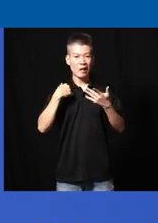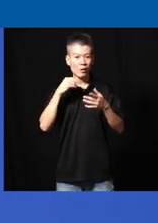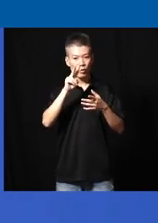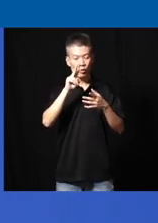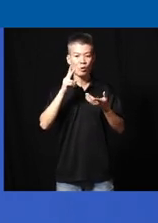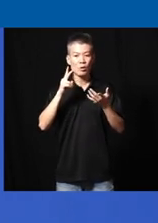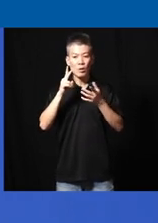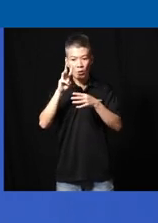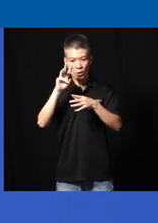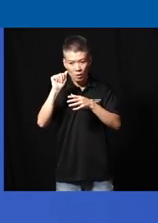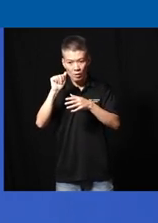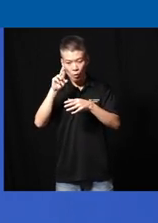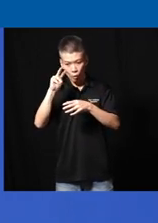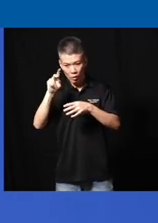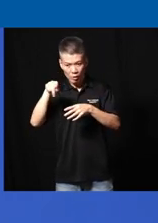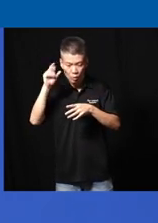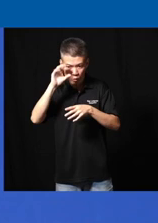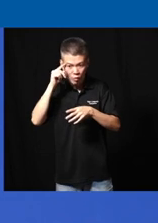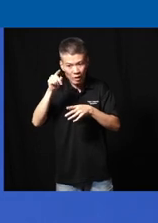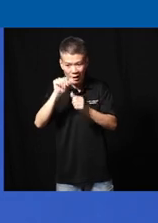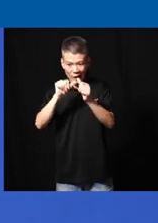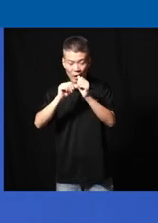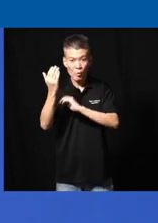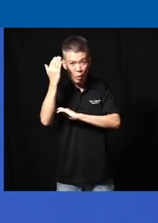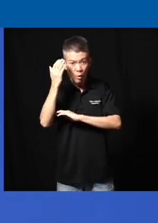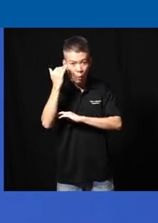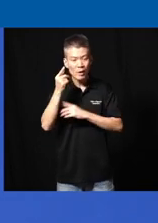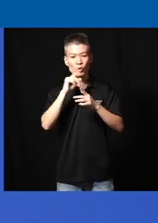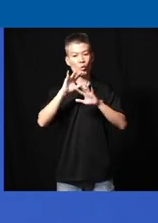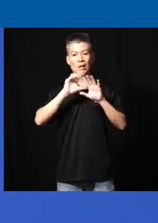warrant in each homes to go and look for them every morning because they don't like to be